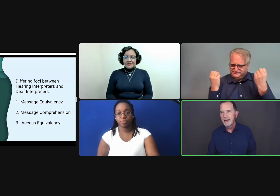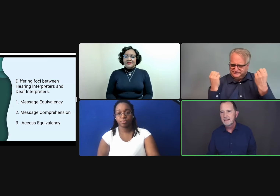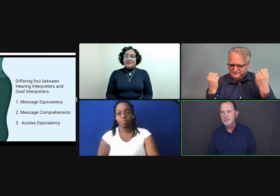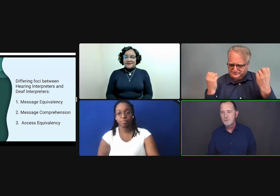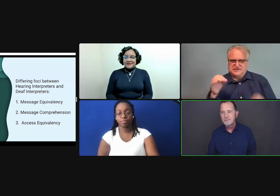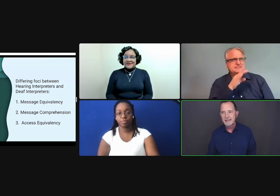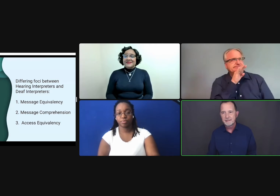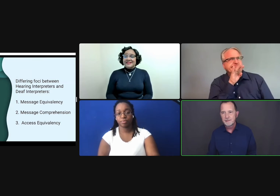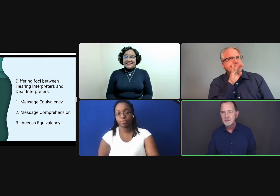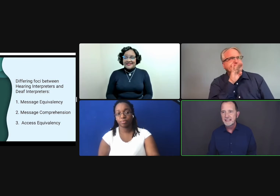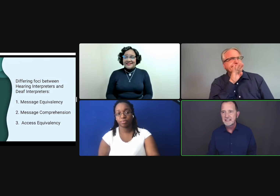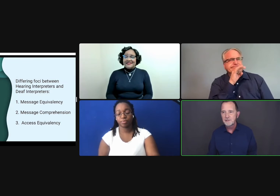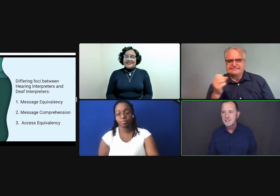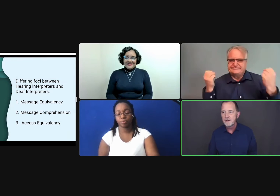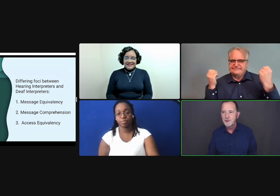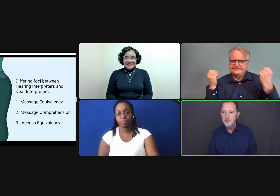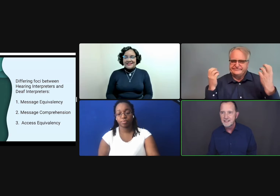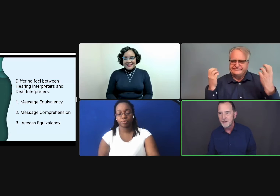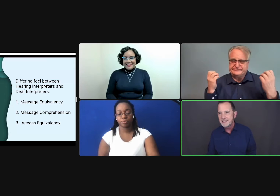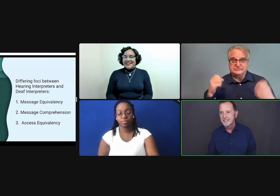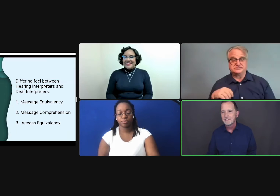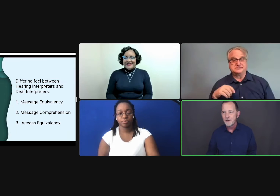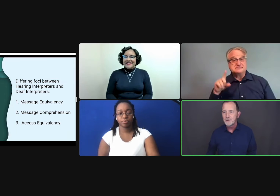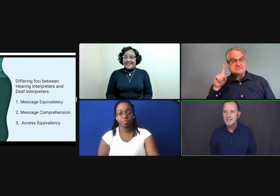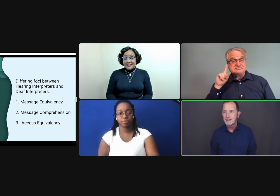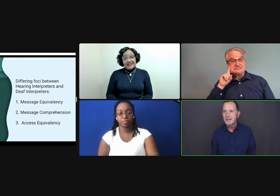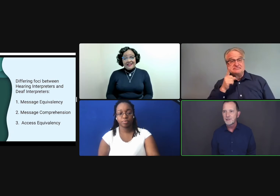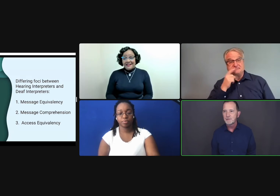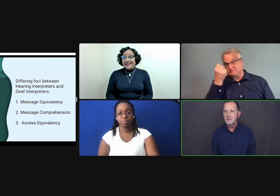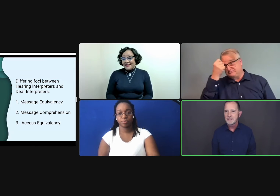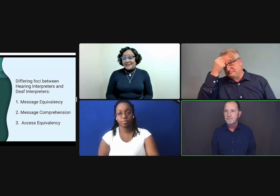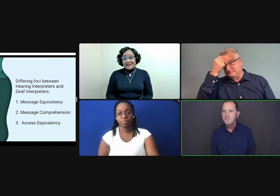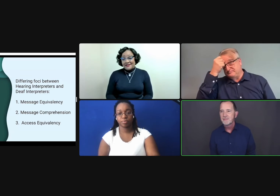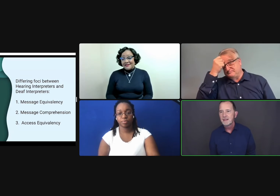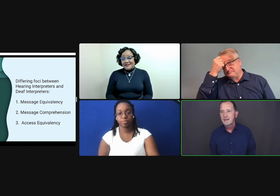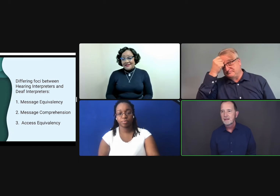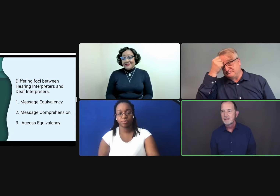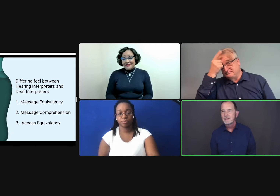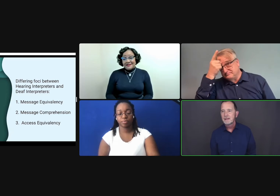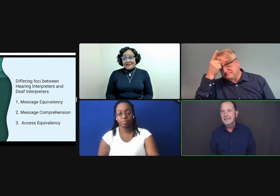That is, almost to the exclusion of all other considerations, the focus of hearing interpreters.